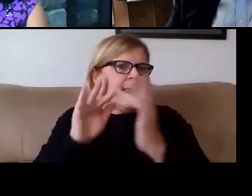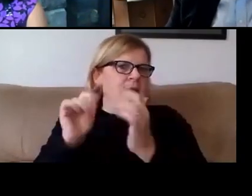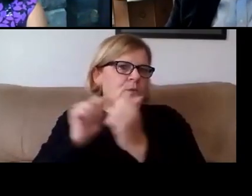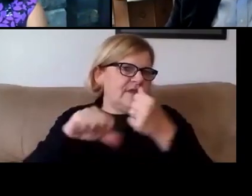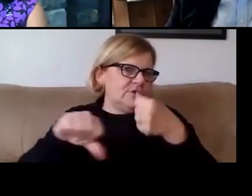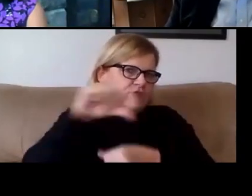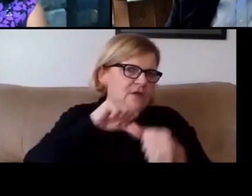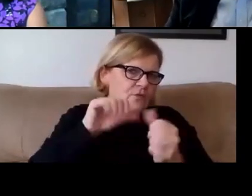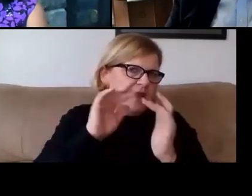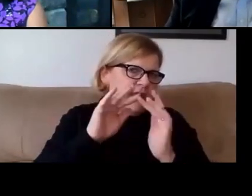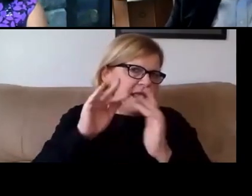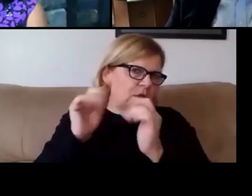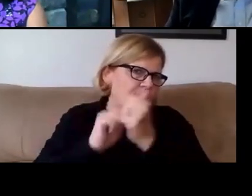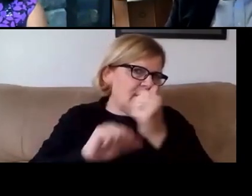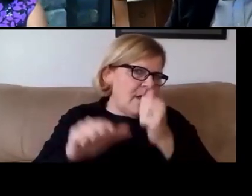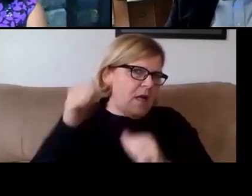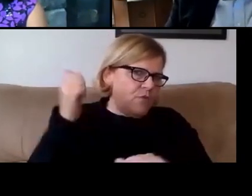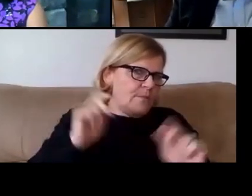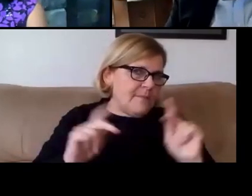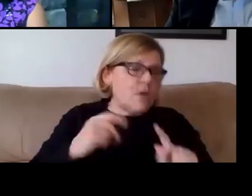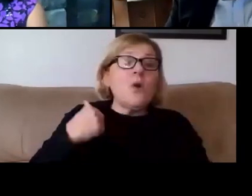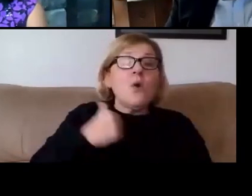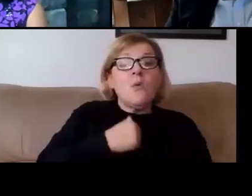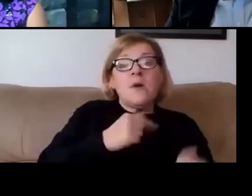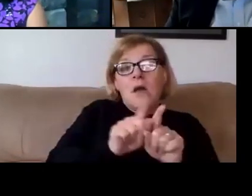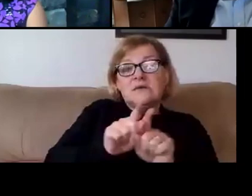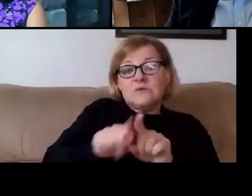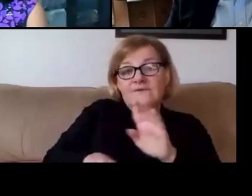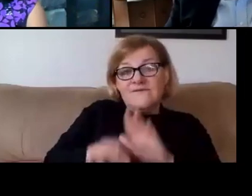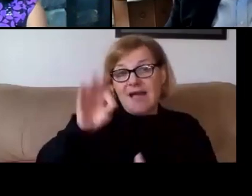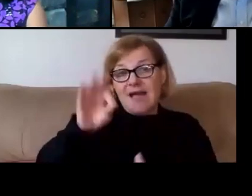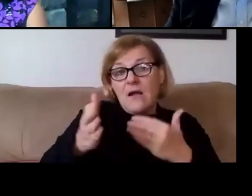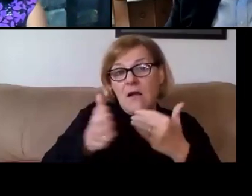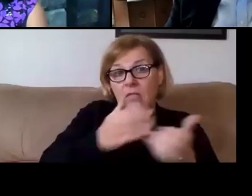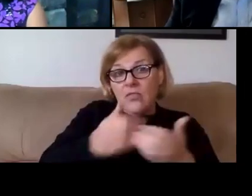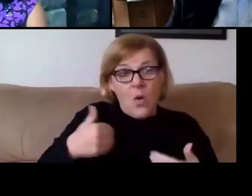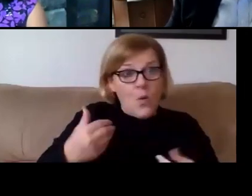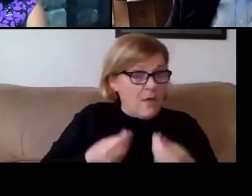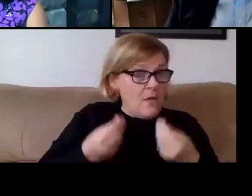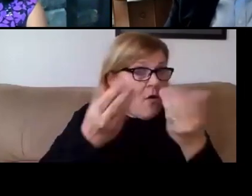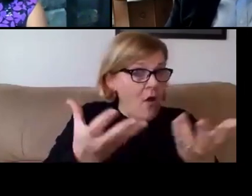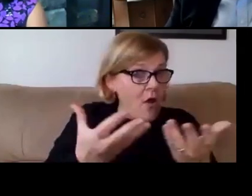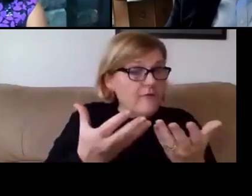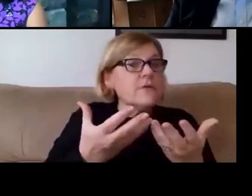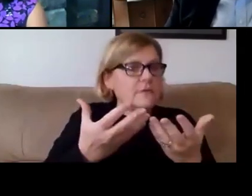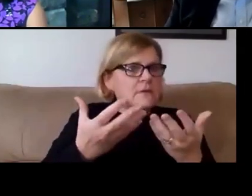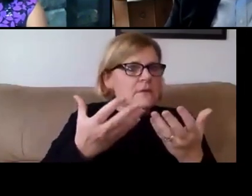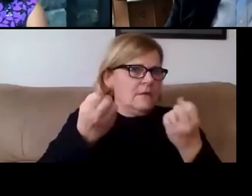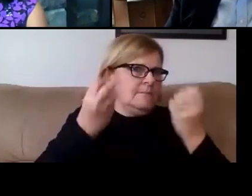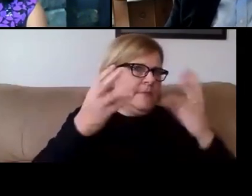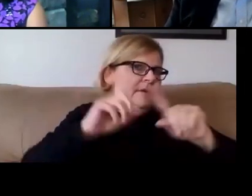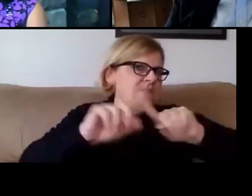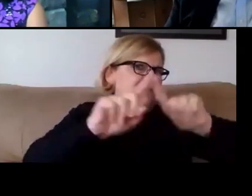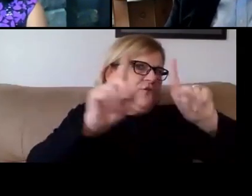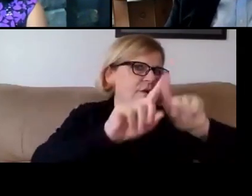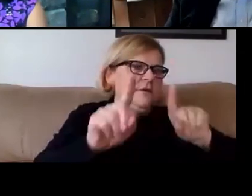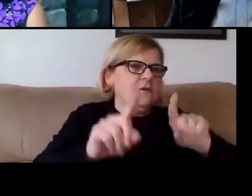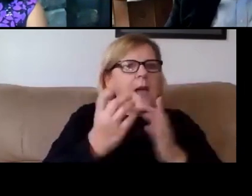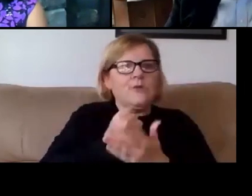and connect with other people. We also found that although we offered a robust set of opportunities in a virtual format,